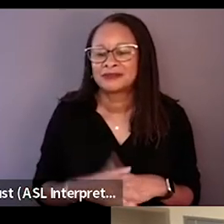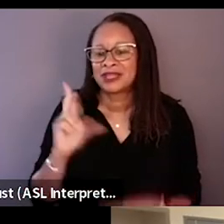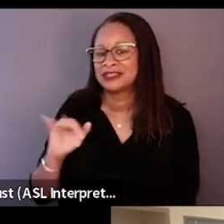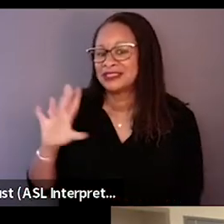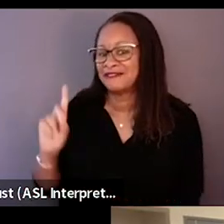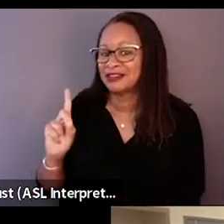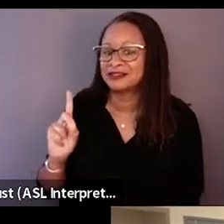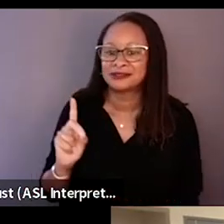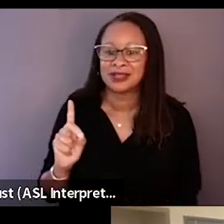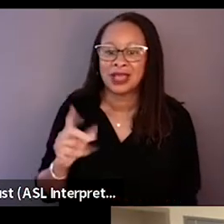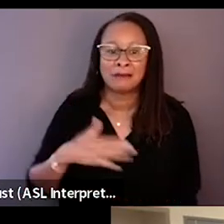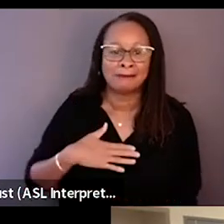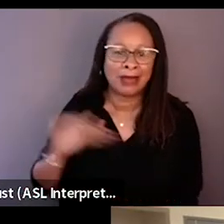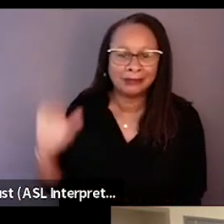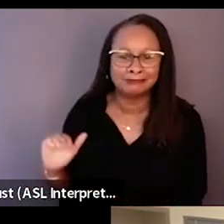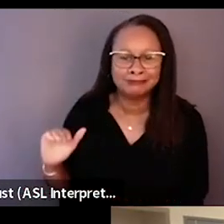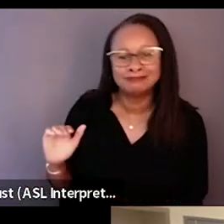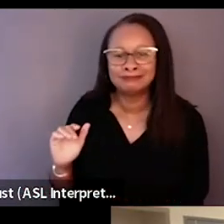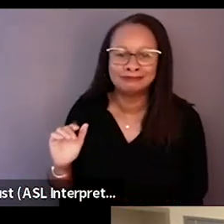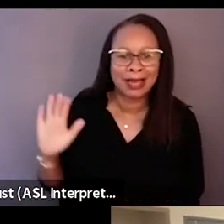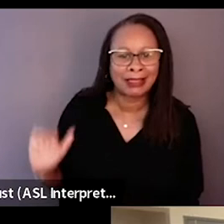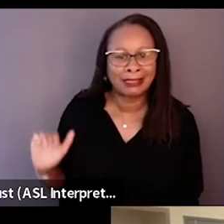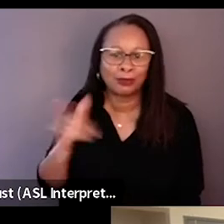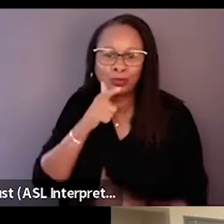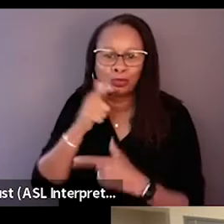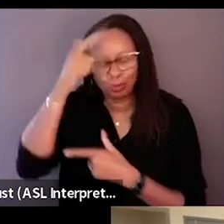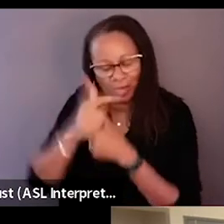He's my little brother and he's... And we're a very close family,